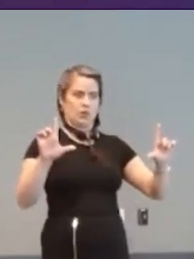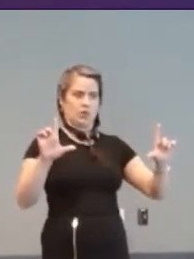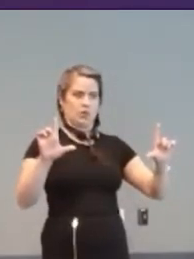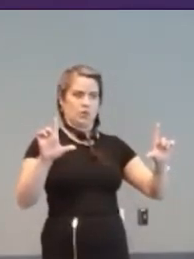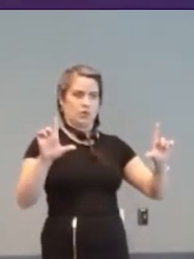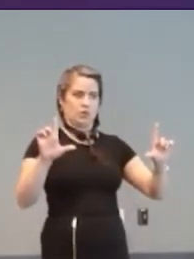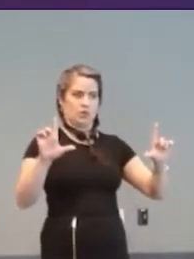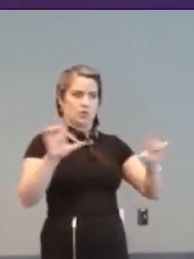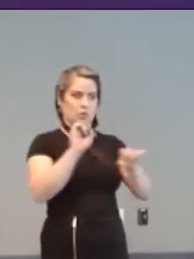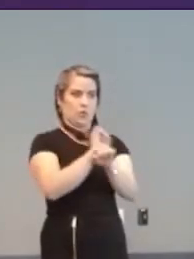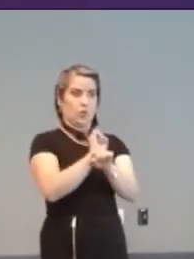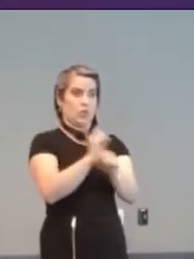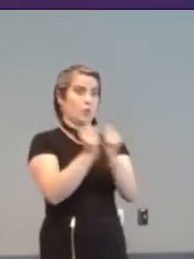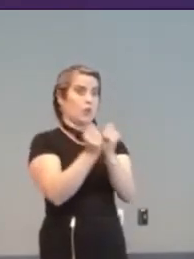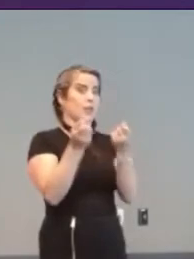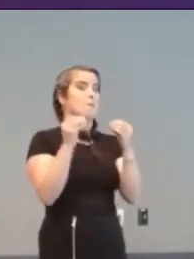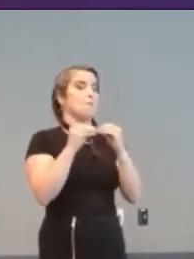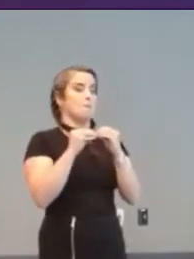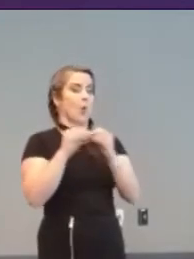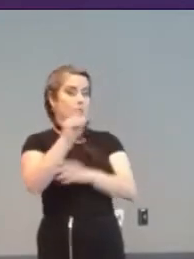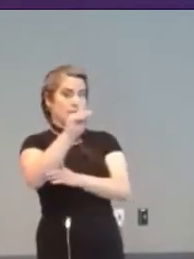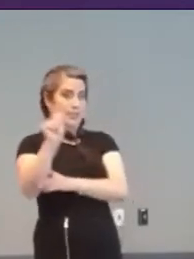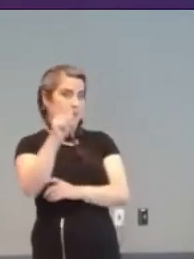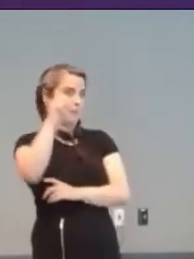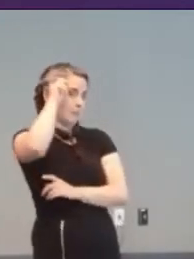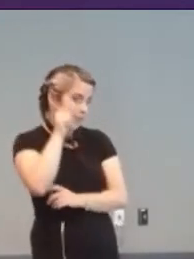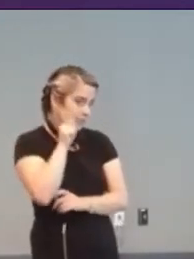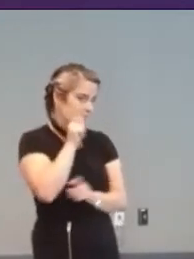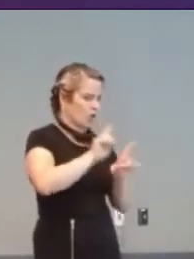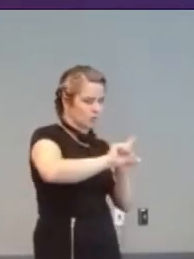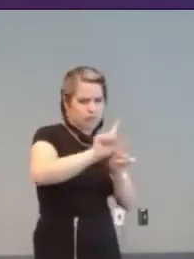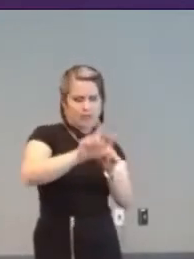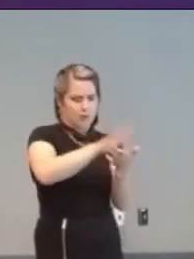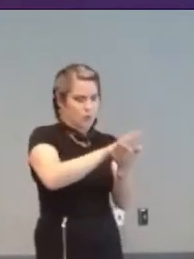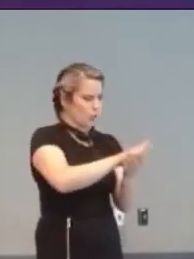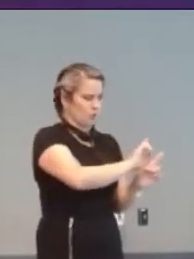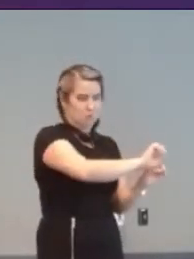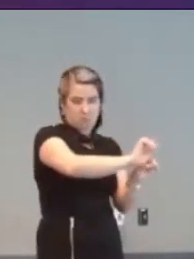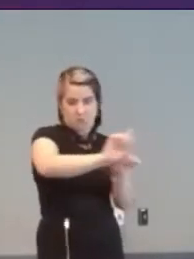Working with more handicapped teenagers, Redwood Croft School find single switch inputs useful.